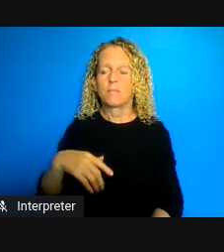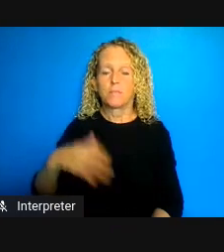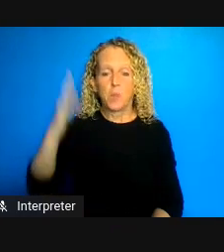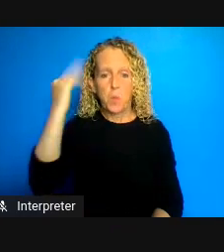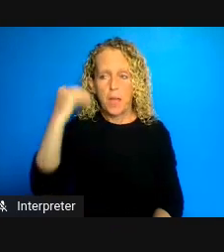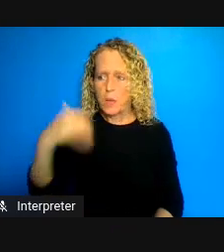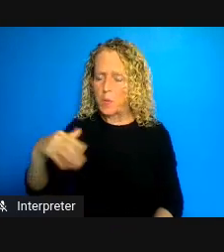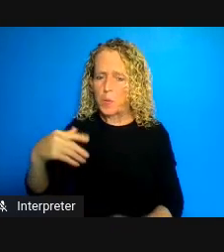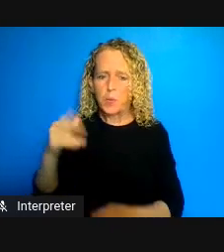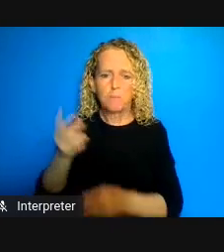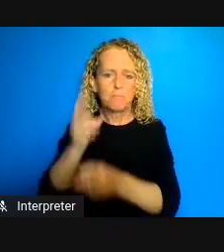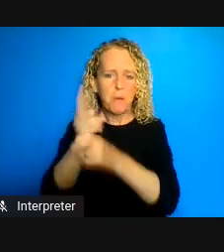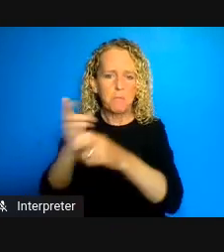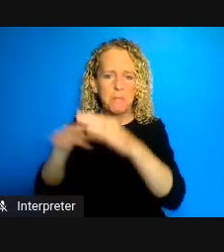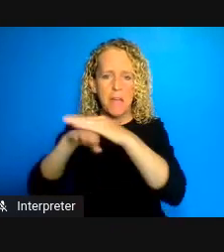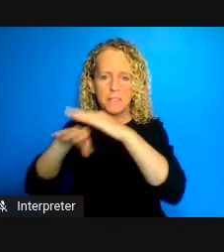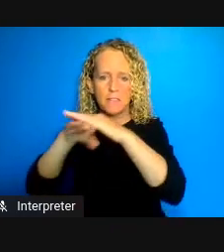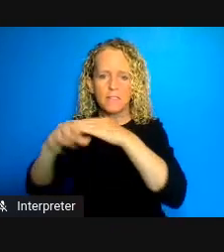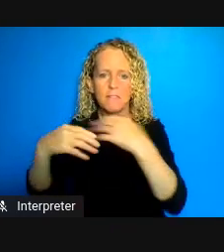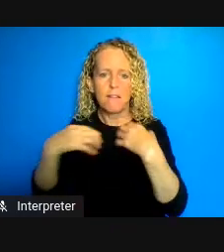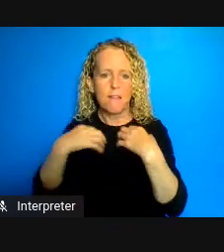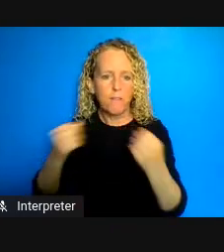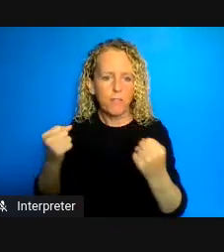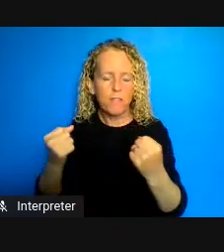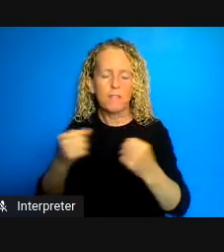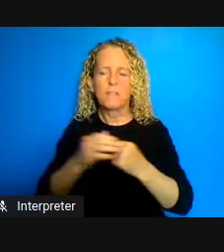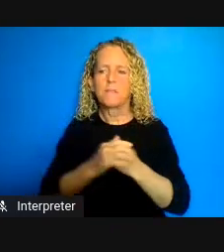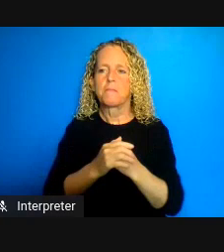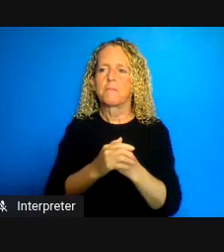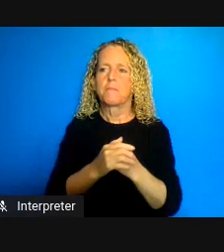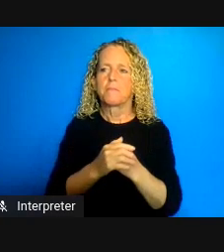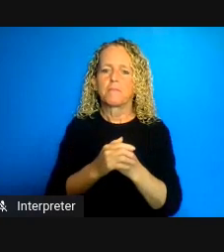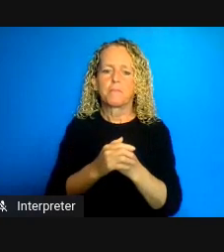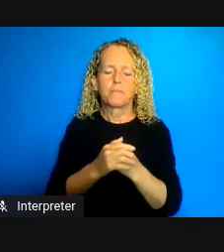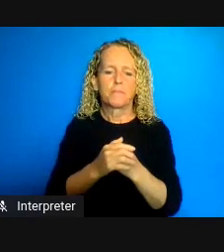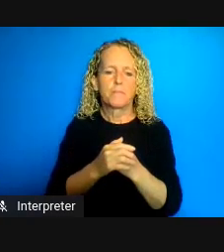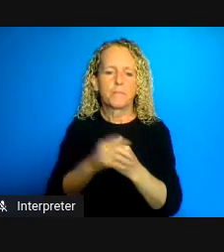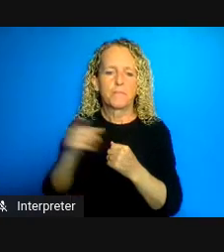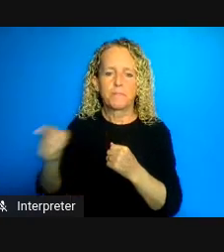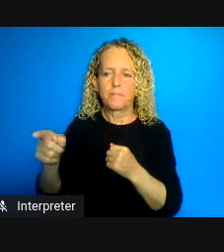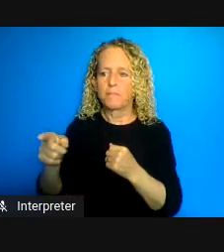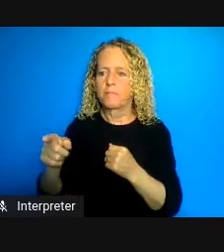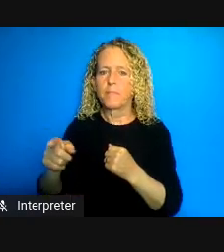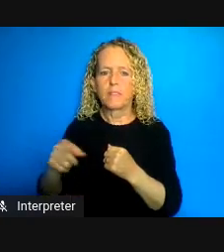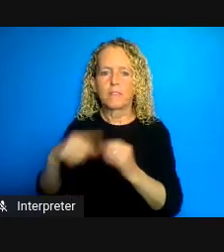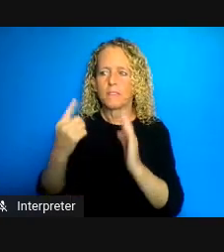resources and are often dependent on you know remote nursing stations with really